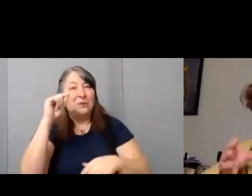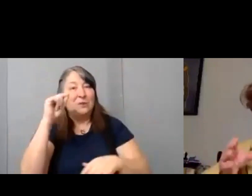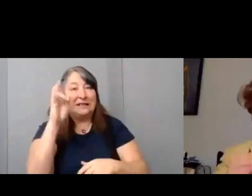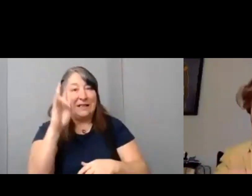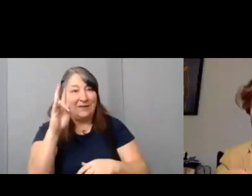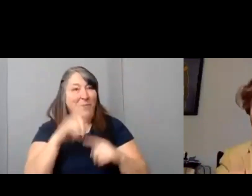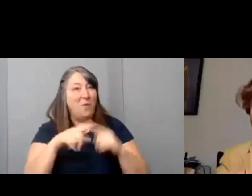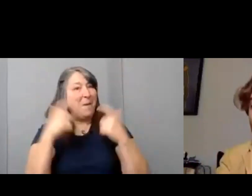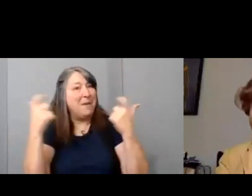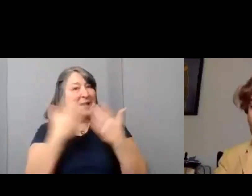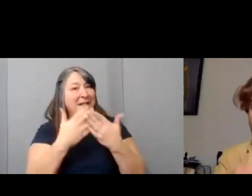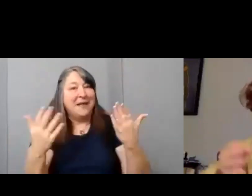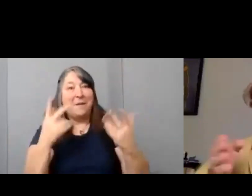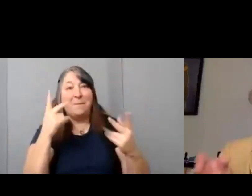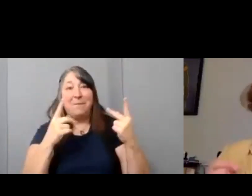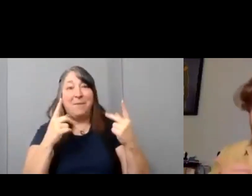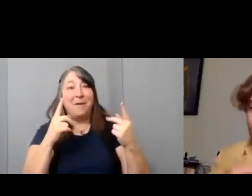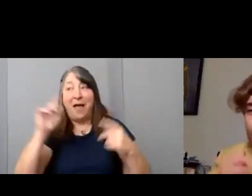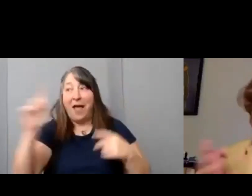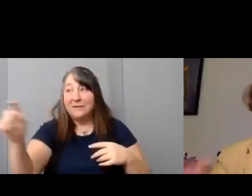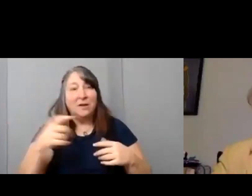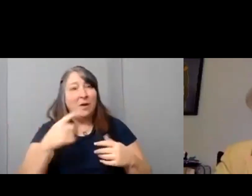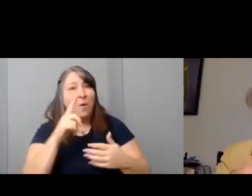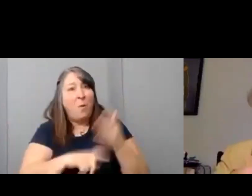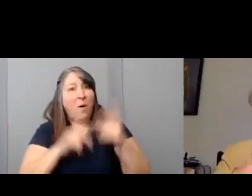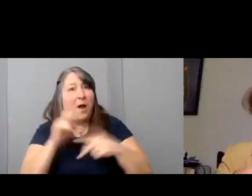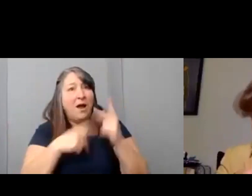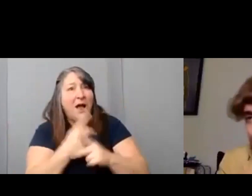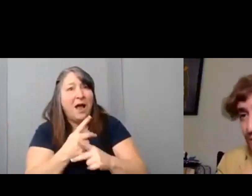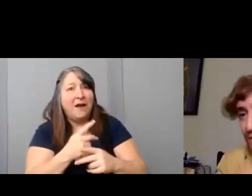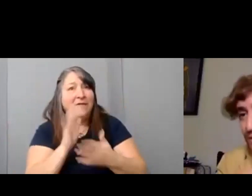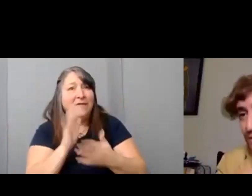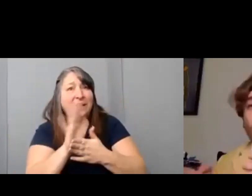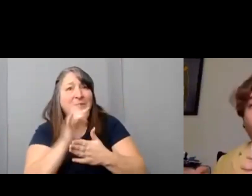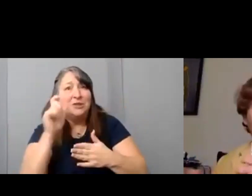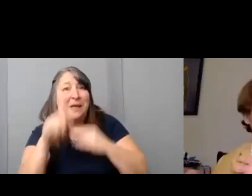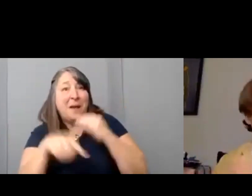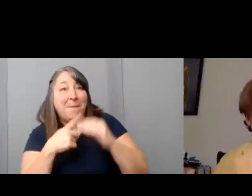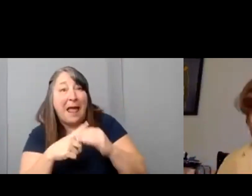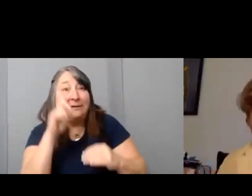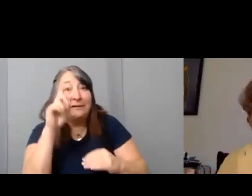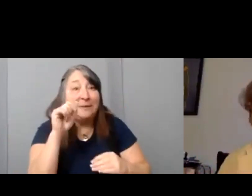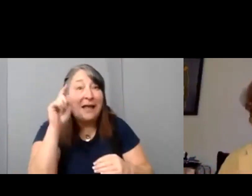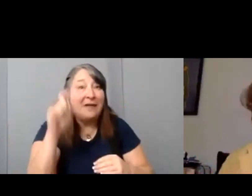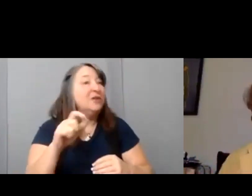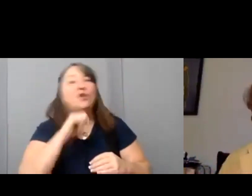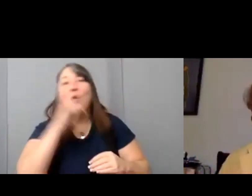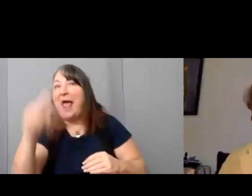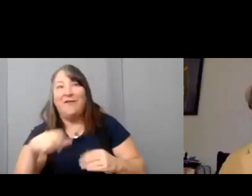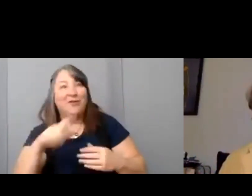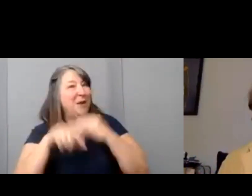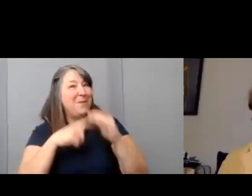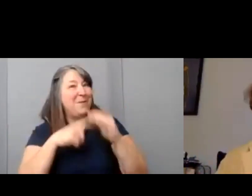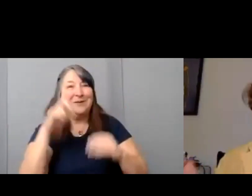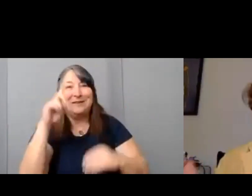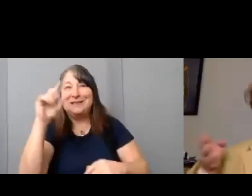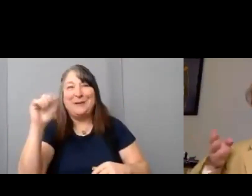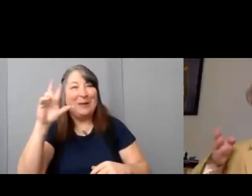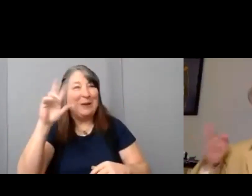always ask me is like well what what kind of film? Should the films be about disability? Uh they don't have to be about disability, and a lot of times